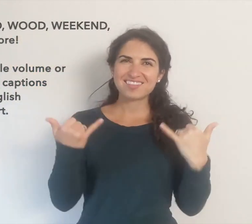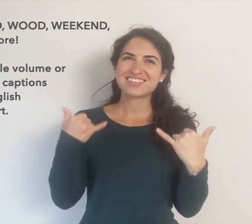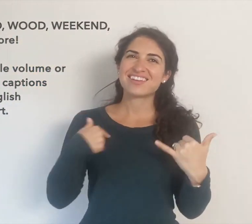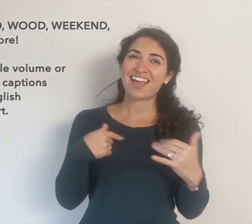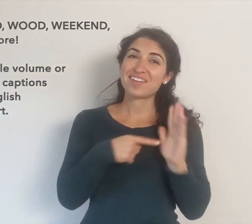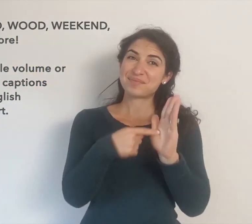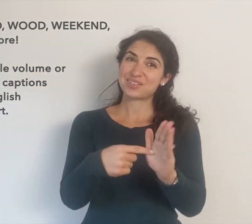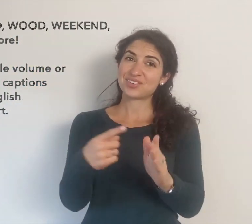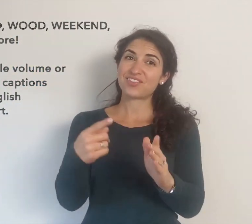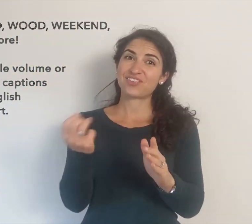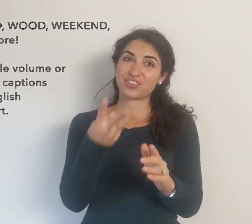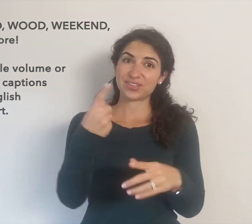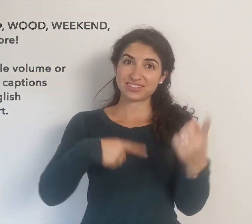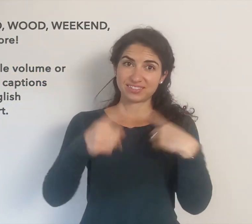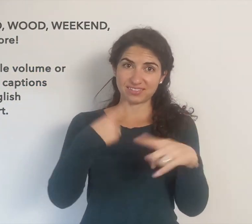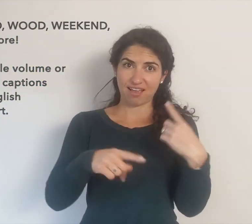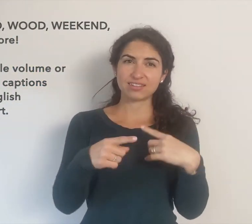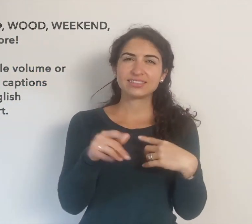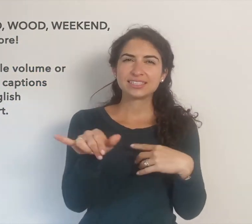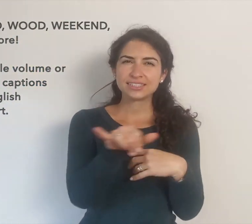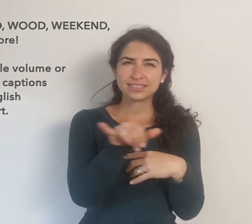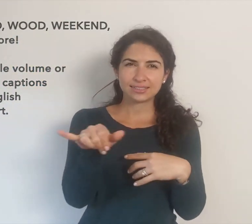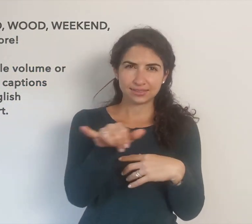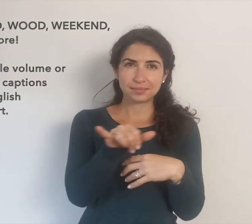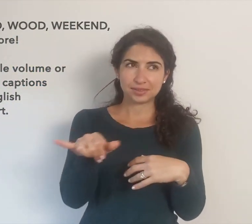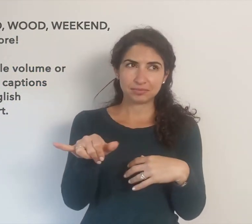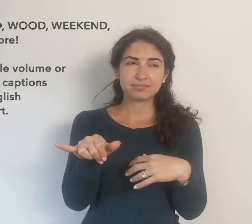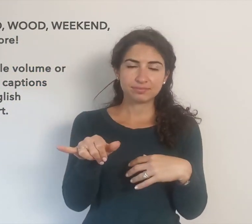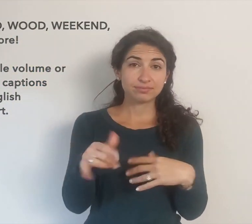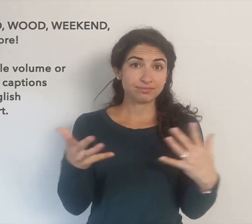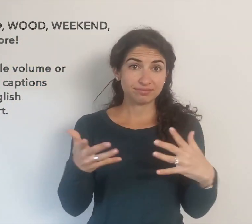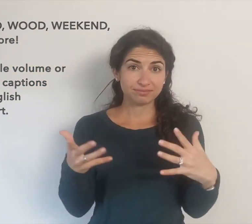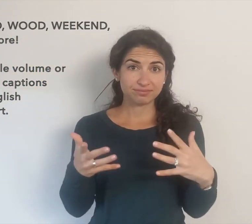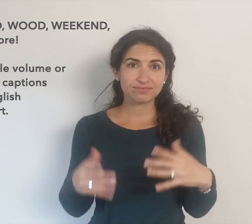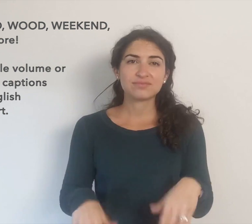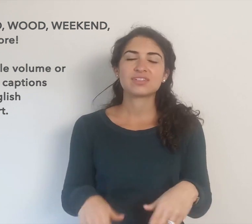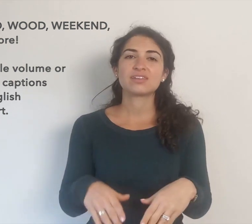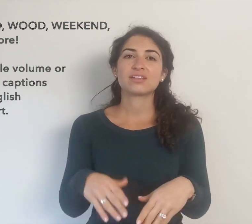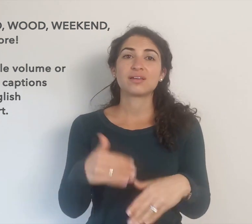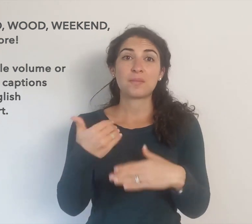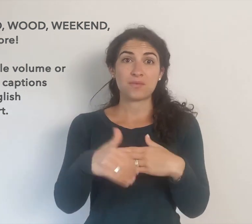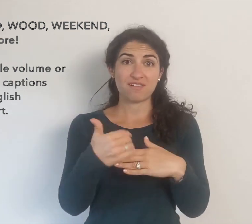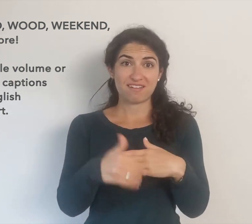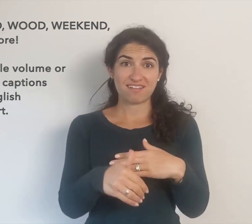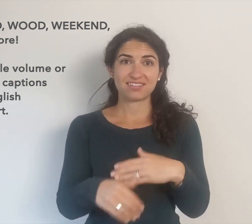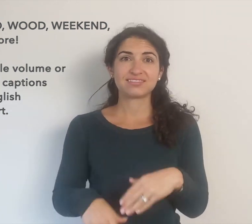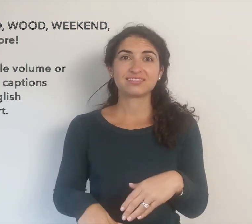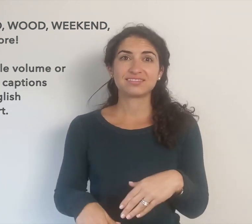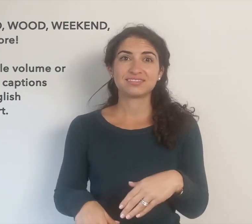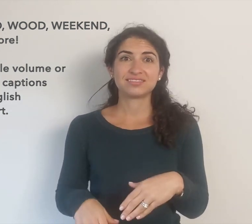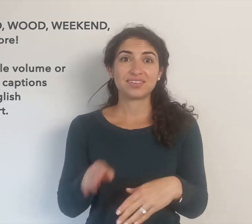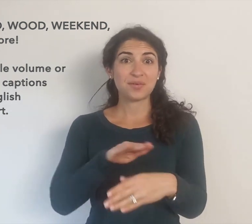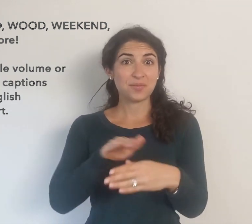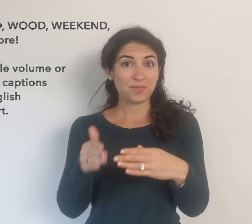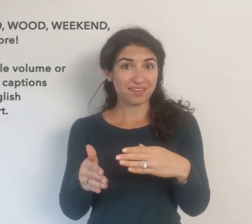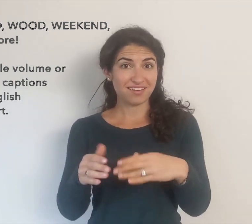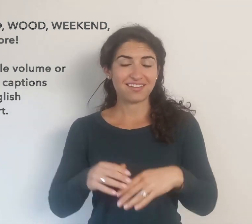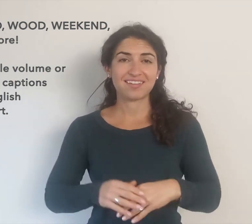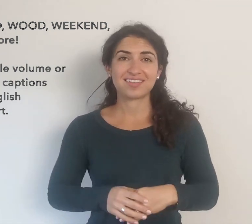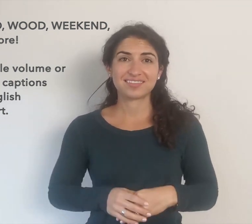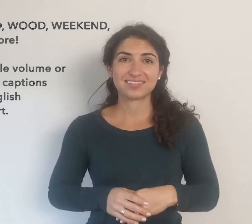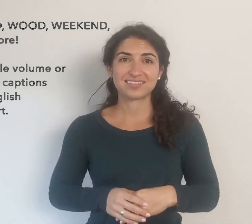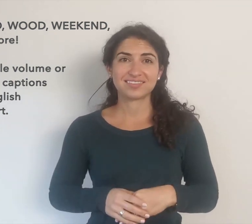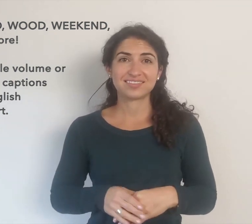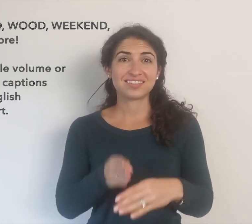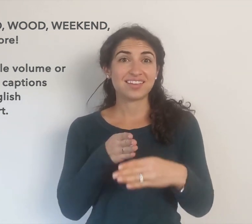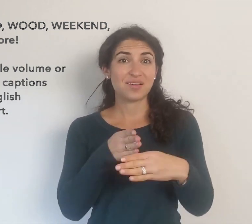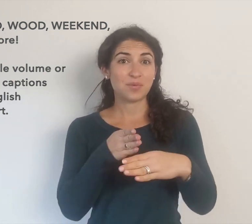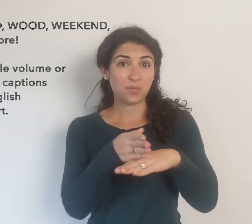Hi, today I'm showing a few signs that are similar. What are they? Bread, weekend, wood,